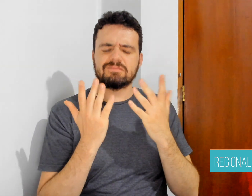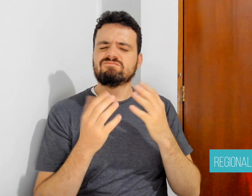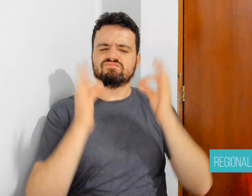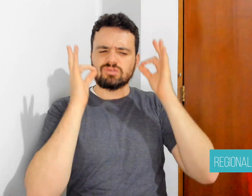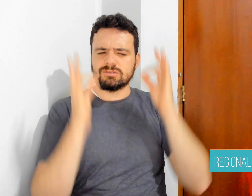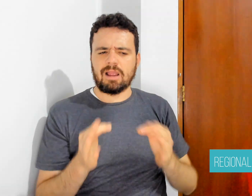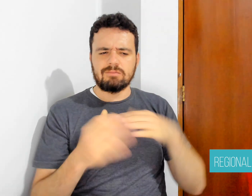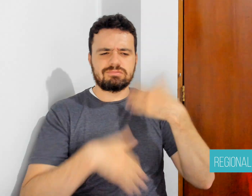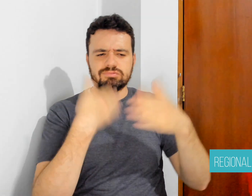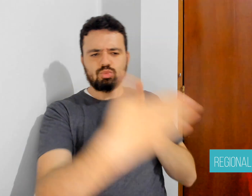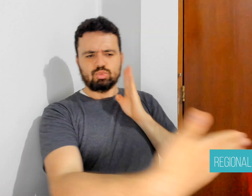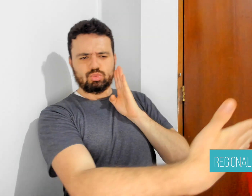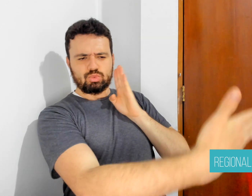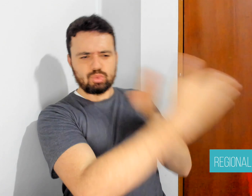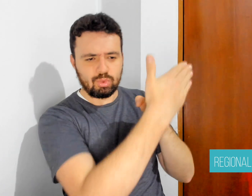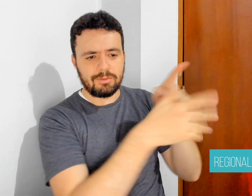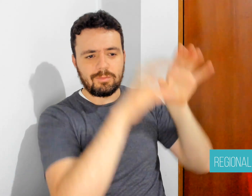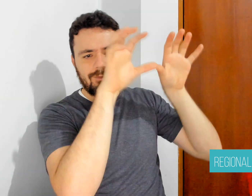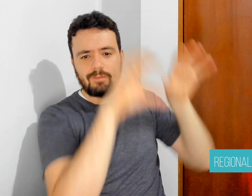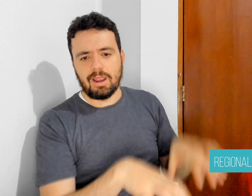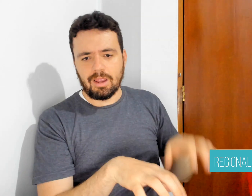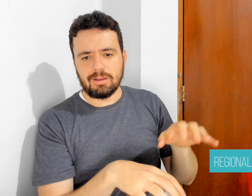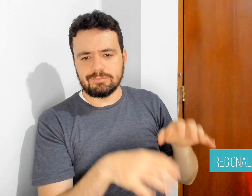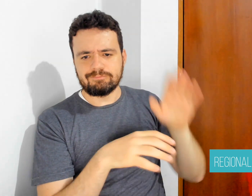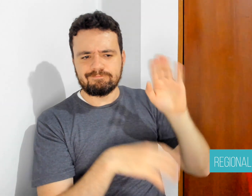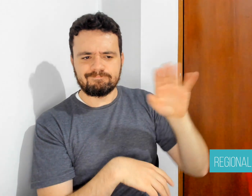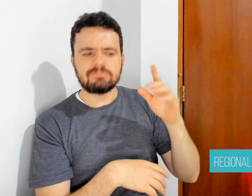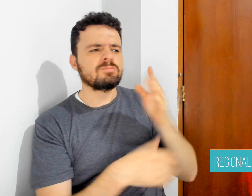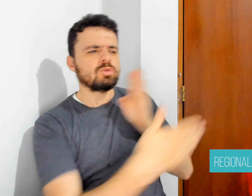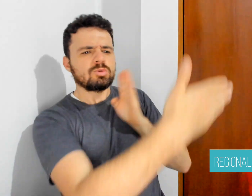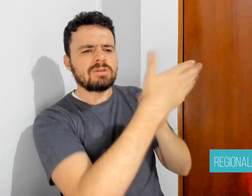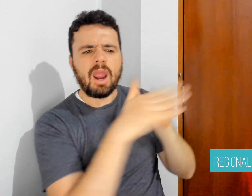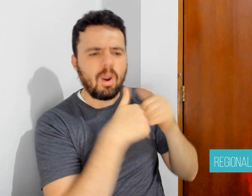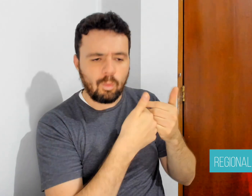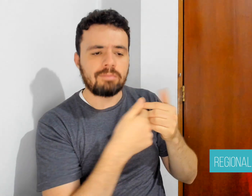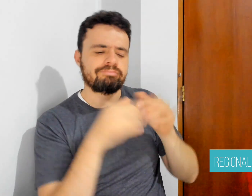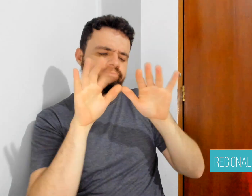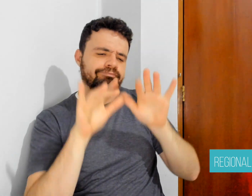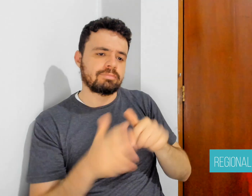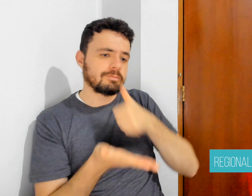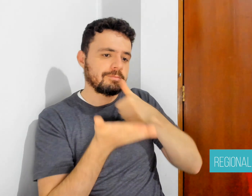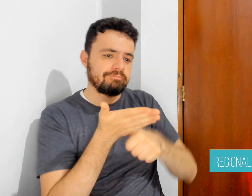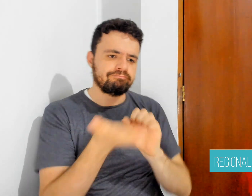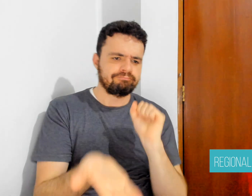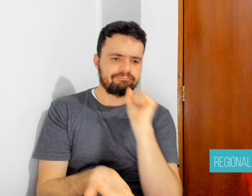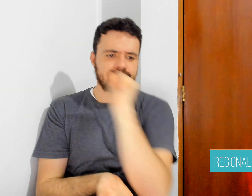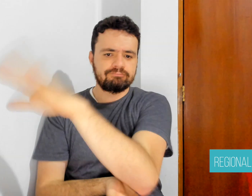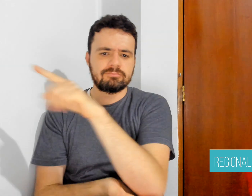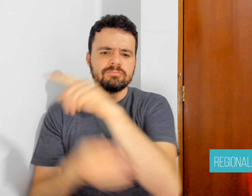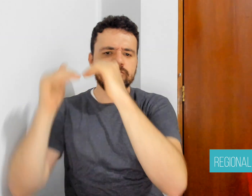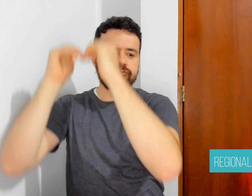the right to equality and non-discrimination by denying him